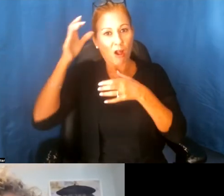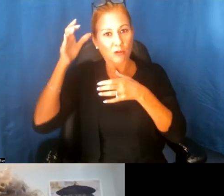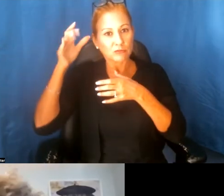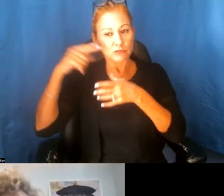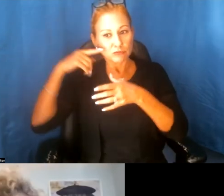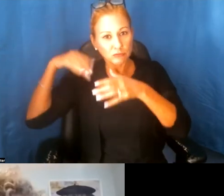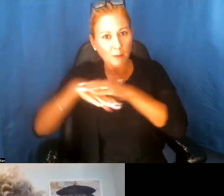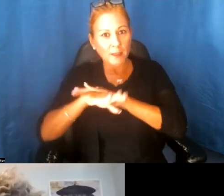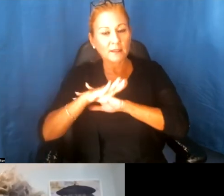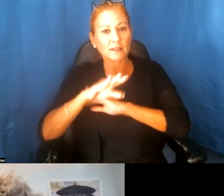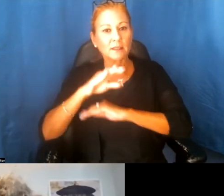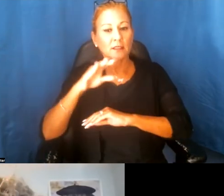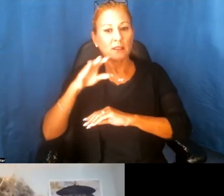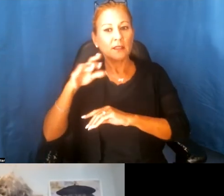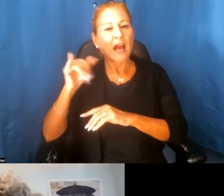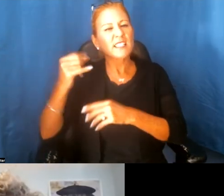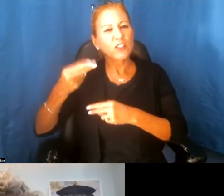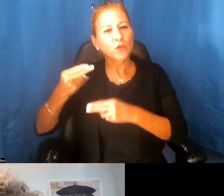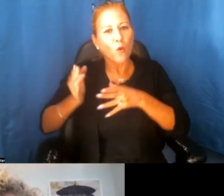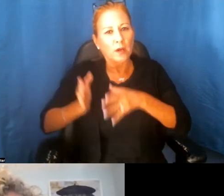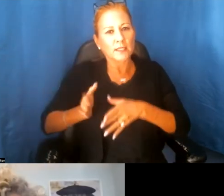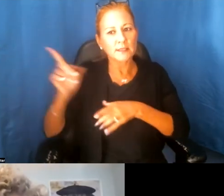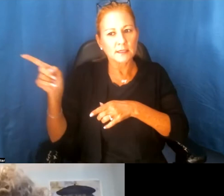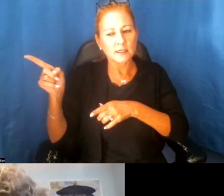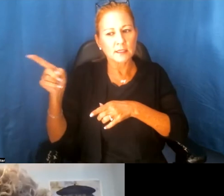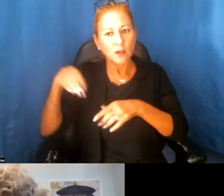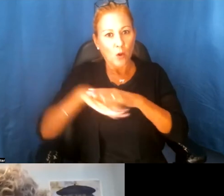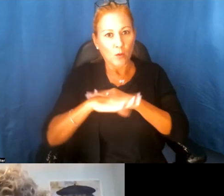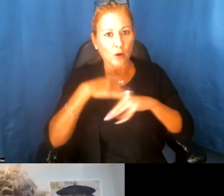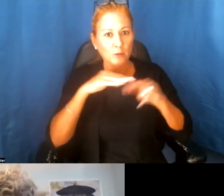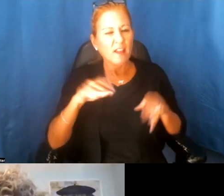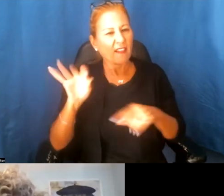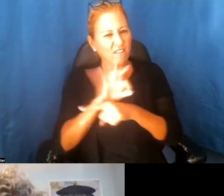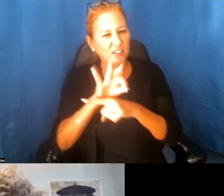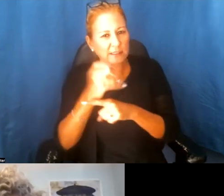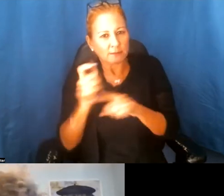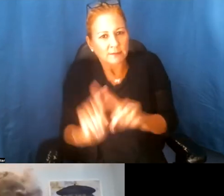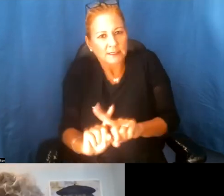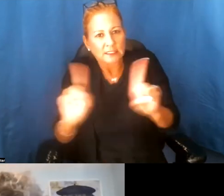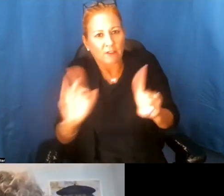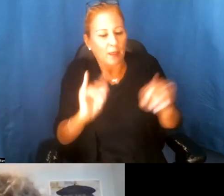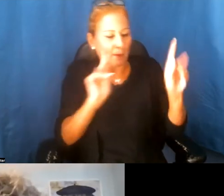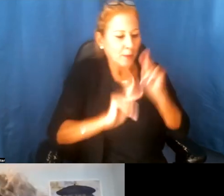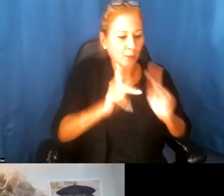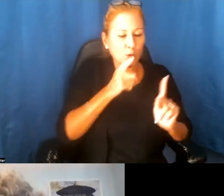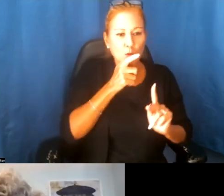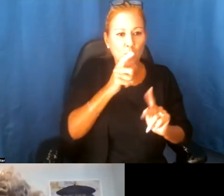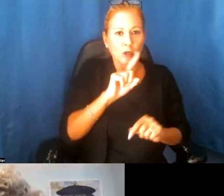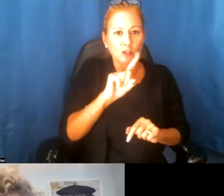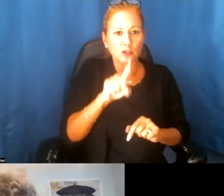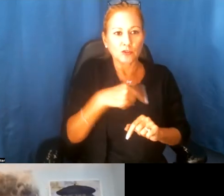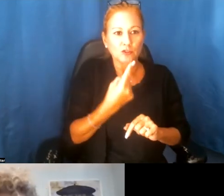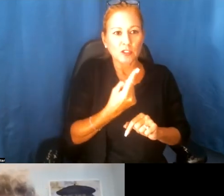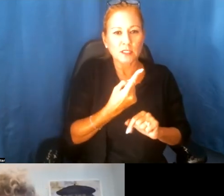particularly as historians, function differently than people who are just purely operating in an